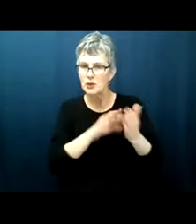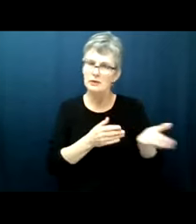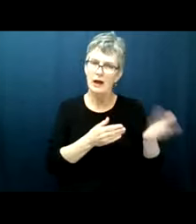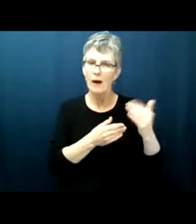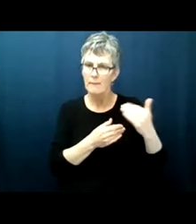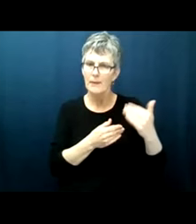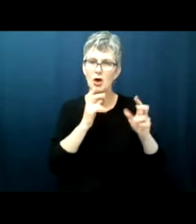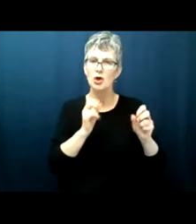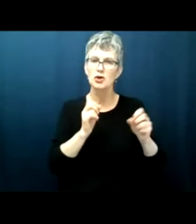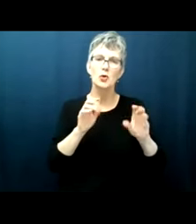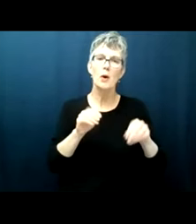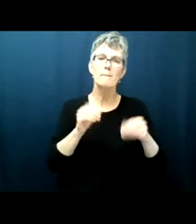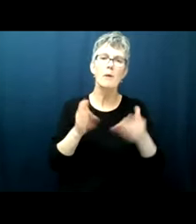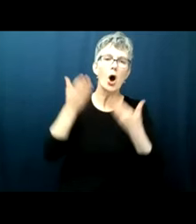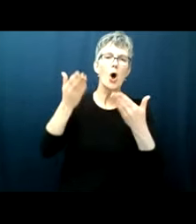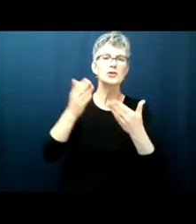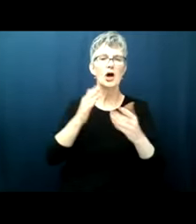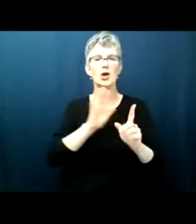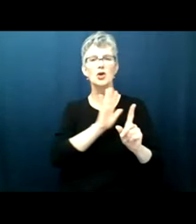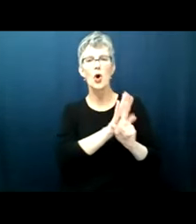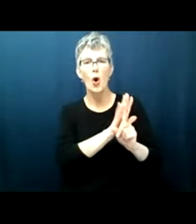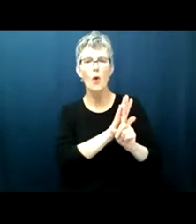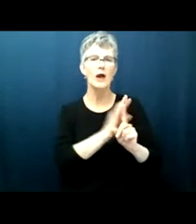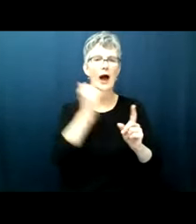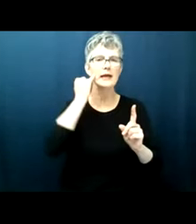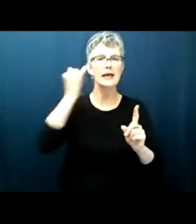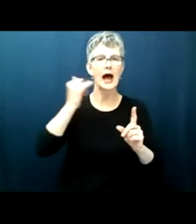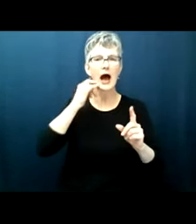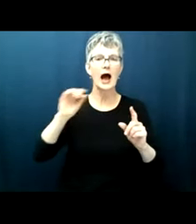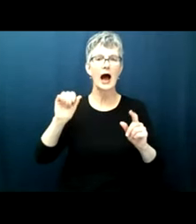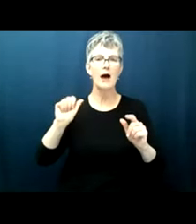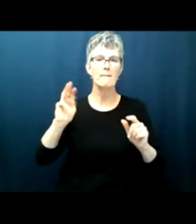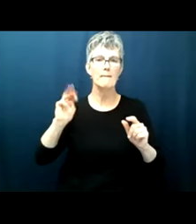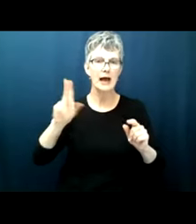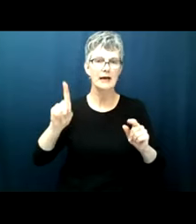of my students last spring proposed an amendment that simply said the right to vote for all adults